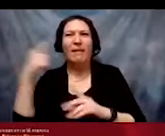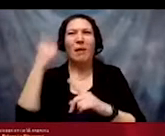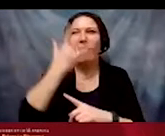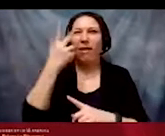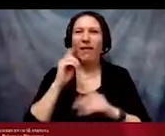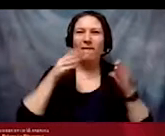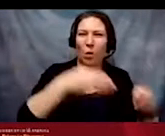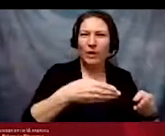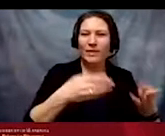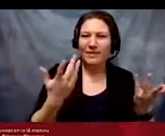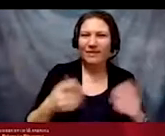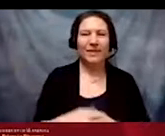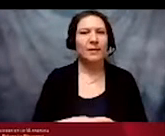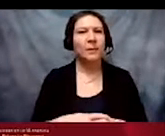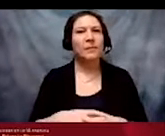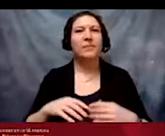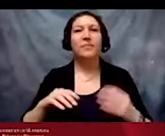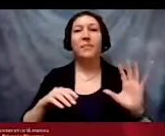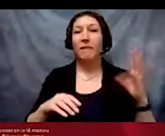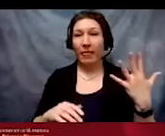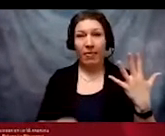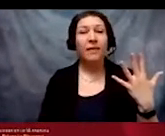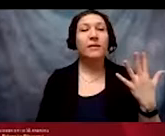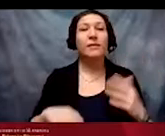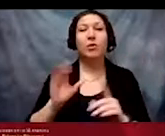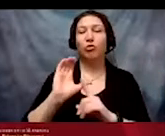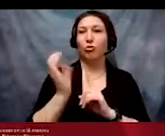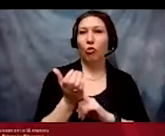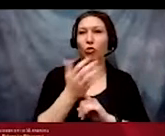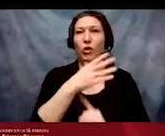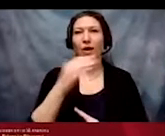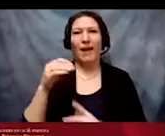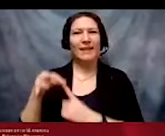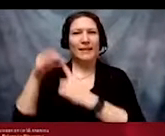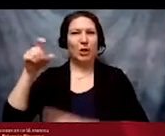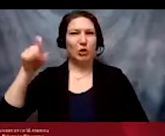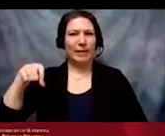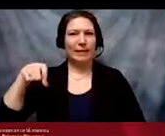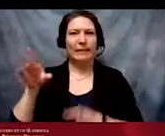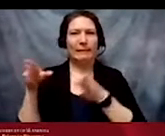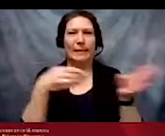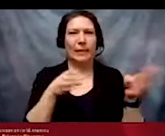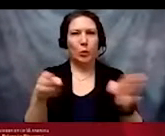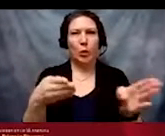Five, the culture and special needs detour is when we avoid honestly